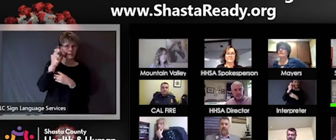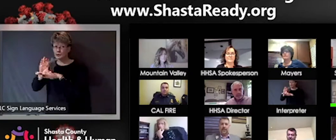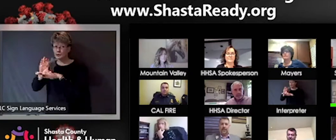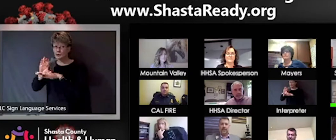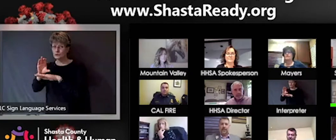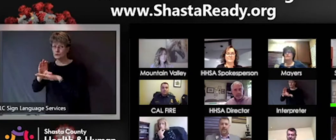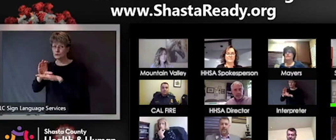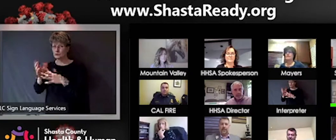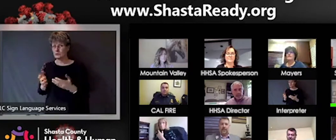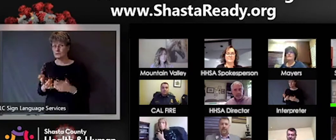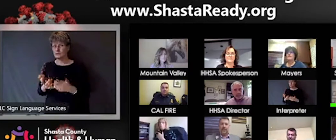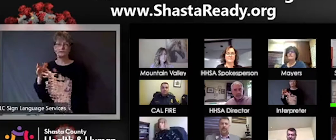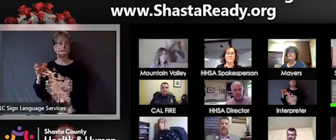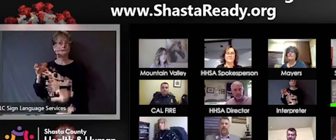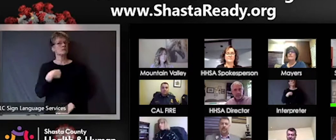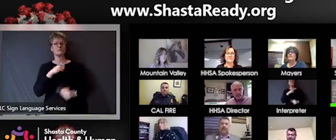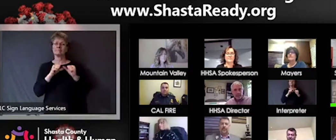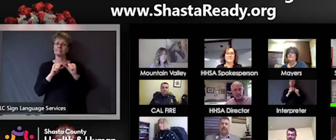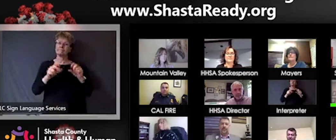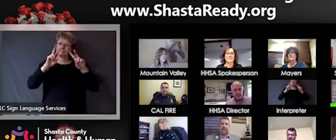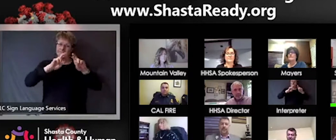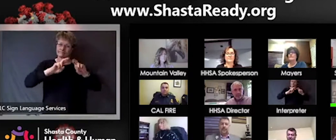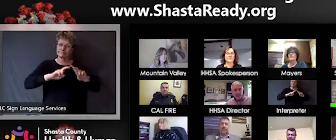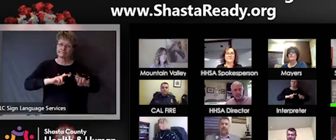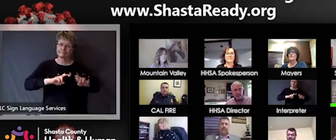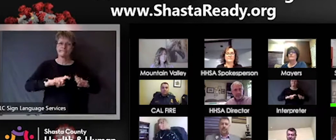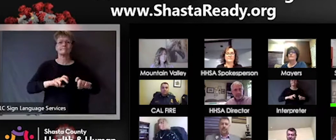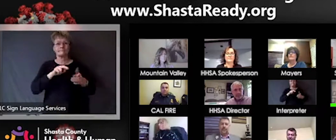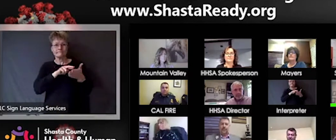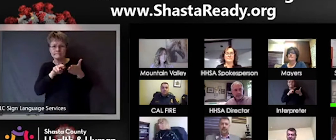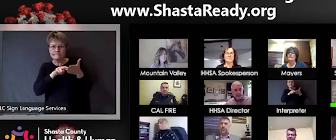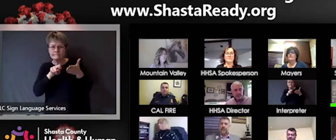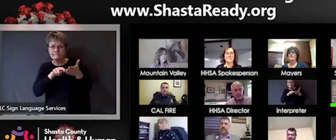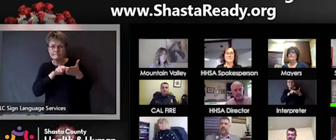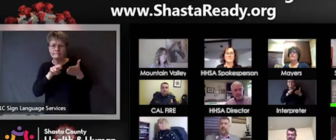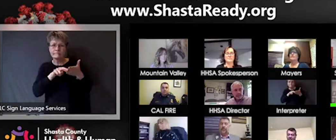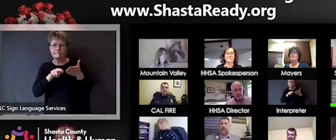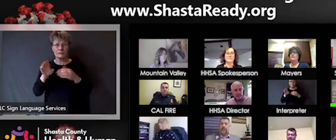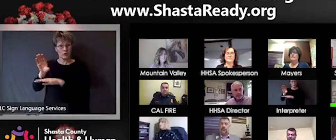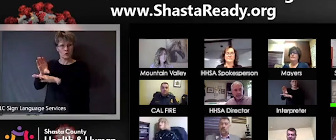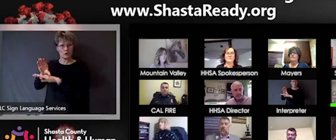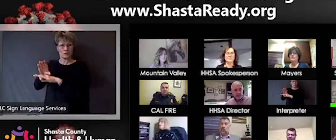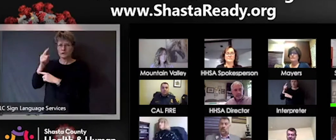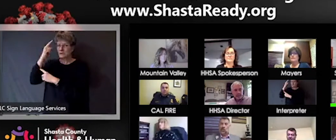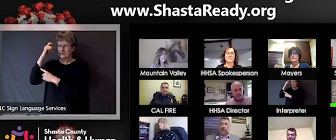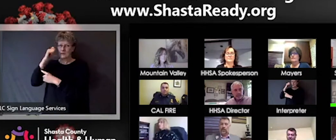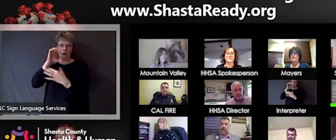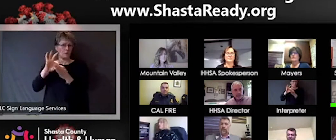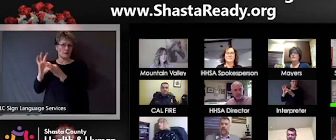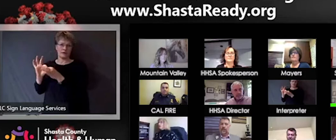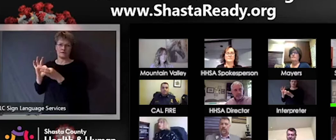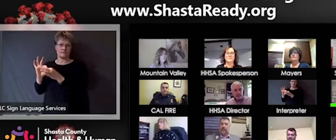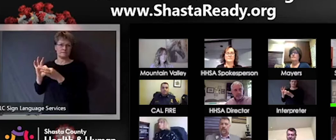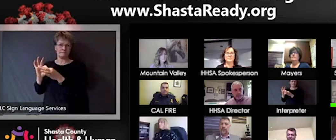are still investigating. As far as I know, not the church and so the direct